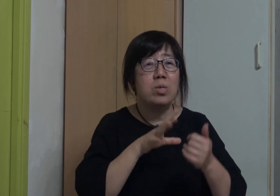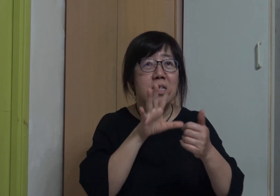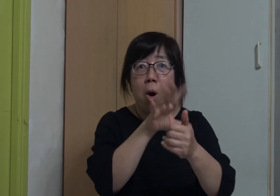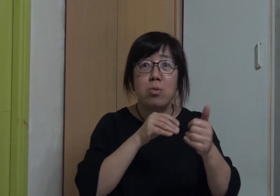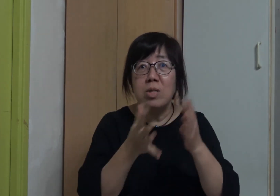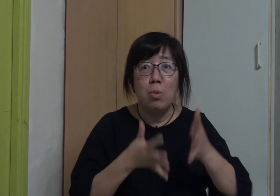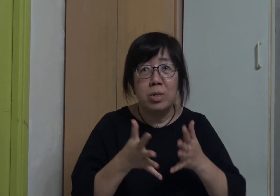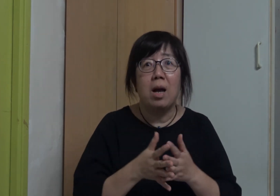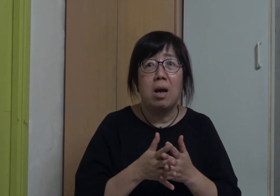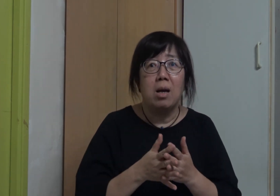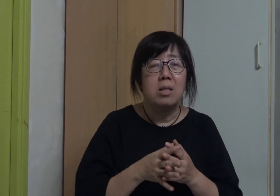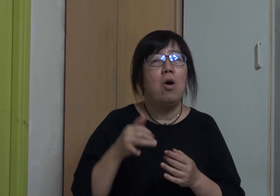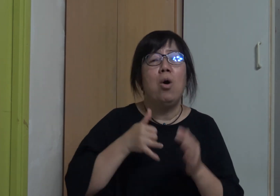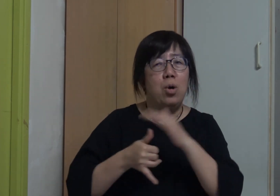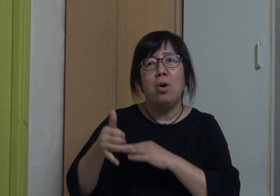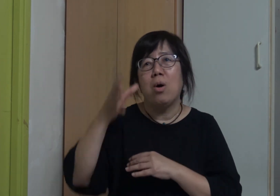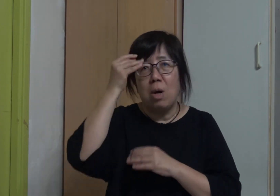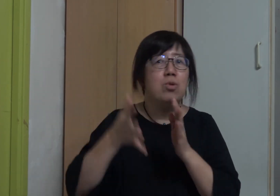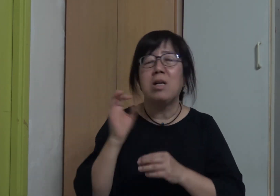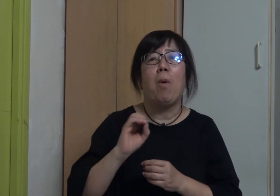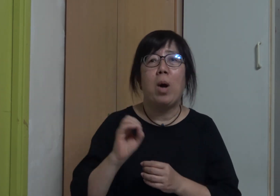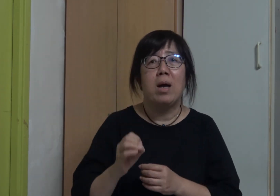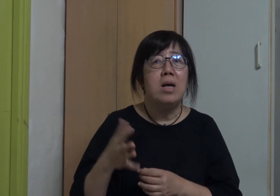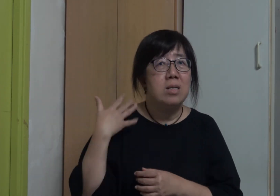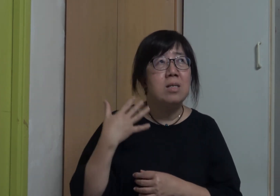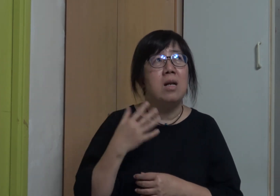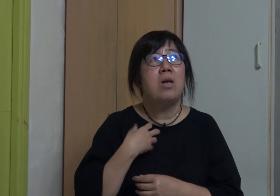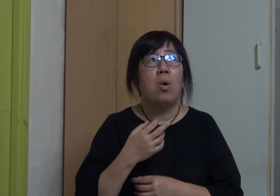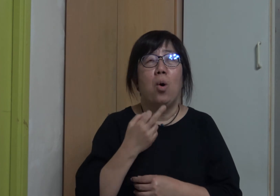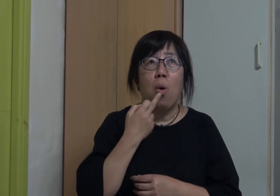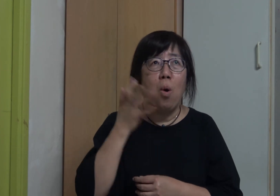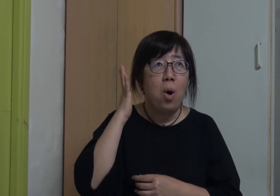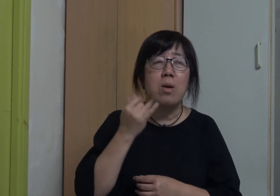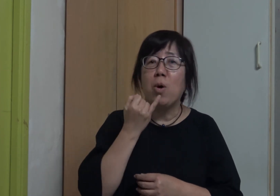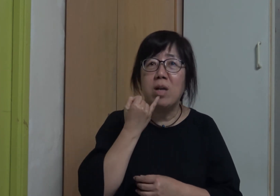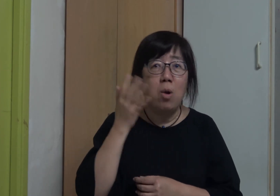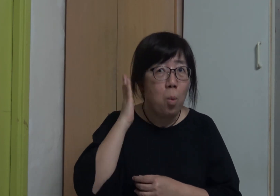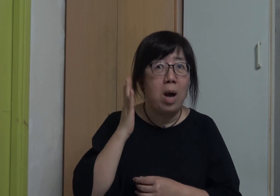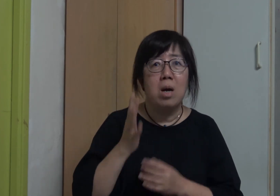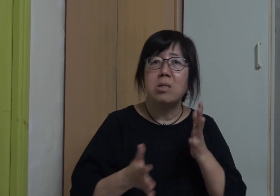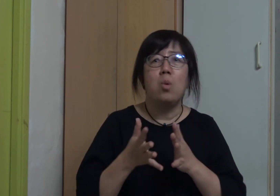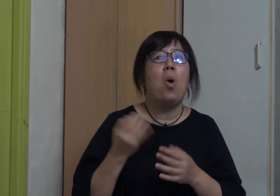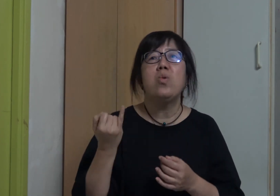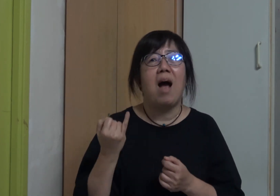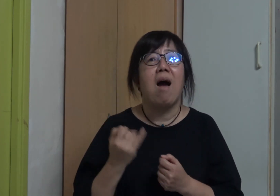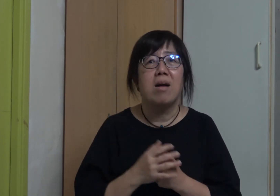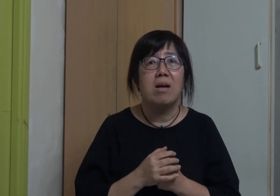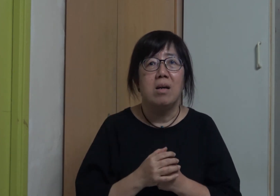I found sign language easy I didn't learn sign language at school My brothers used to be incompetent at sign language